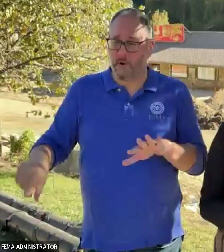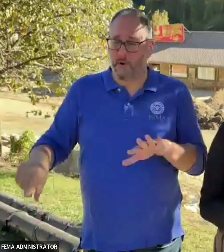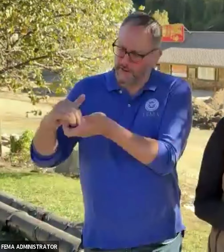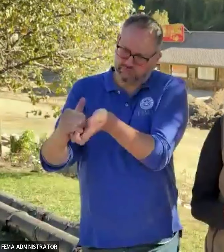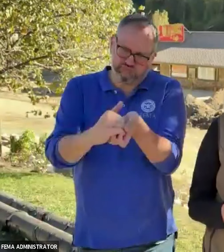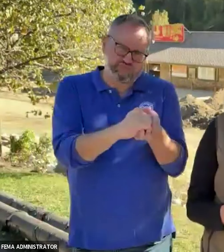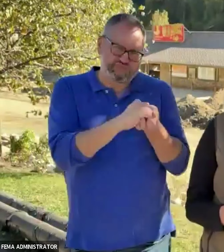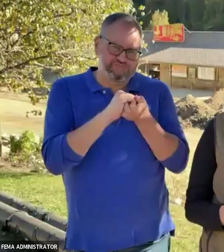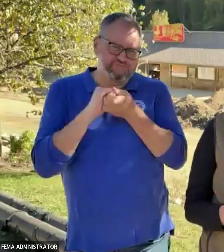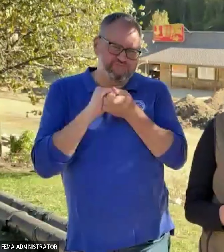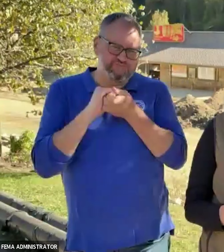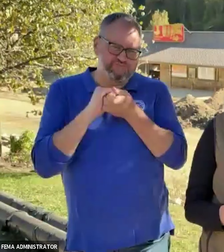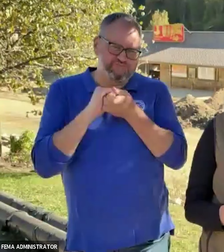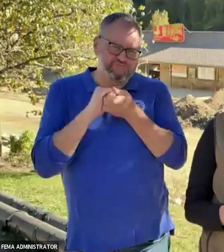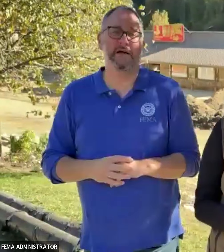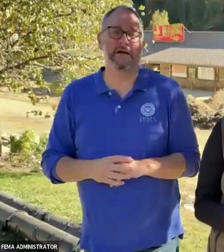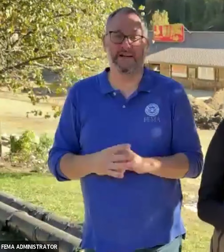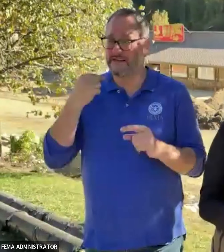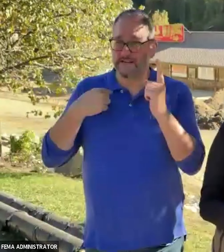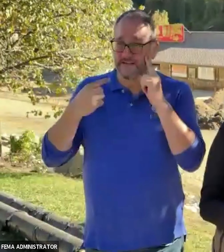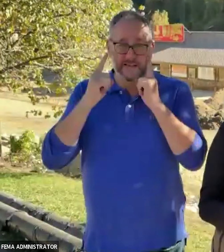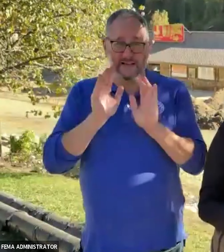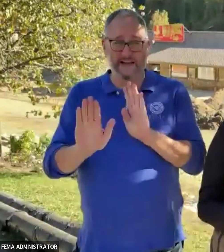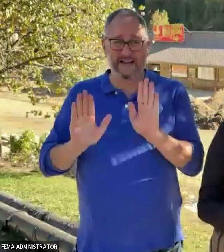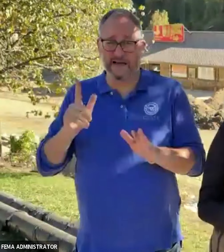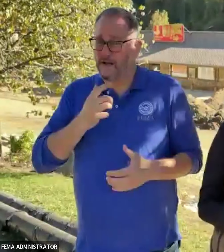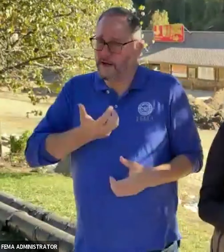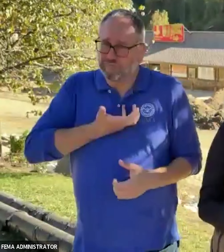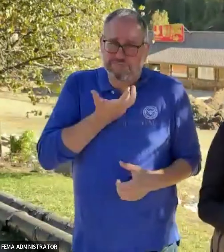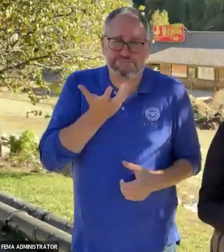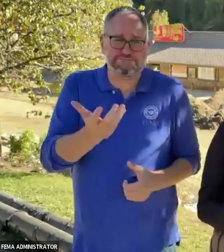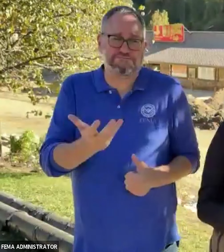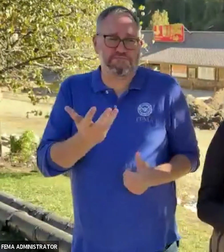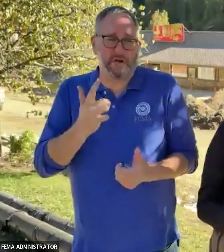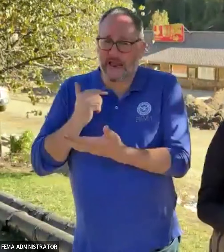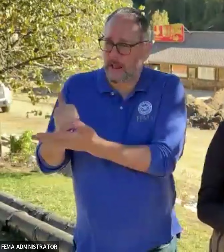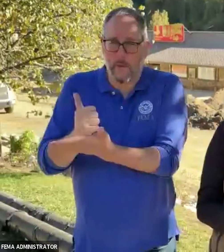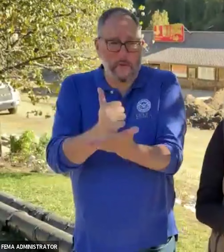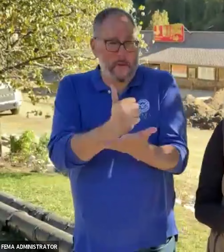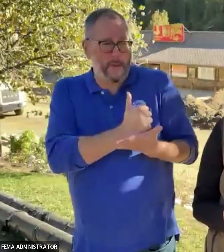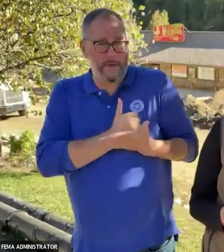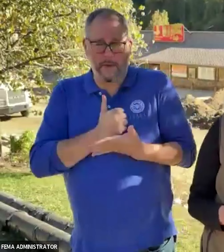The stories I've heard from the selfless individuals here on the ground, helping one another bring me tremendous hope.